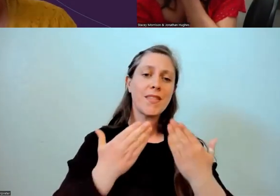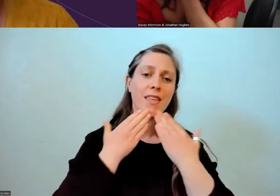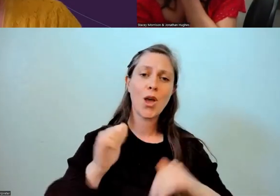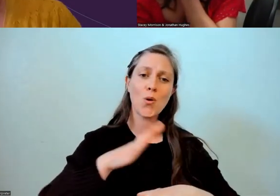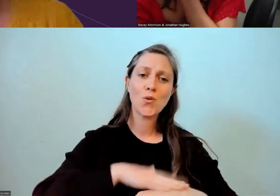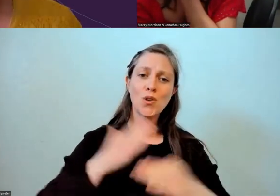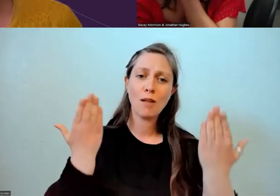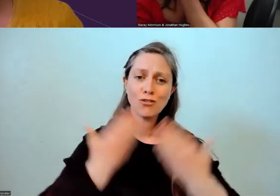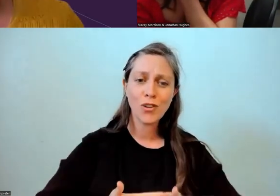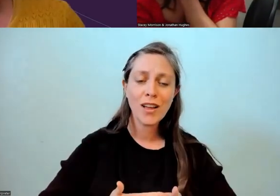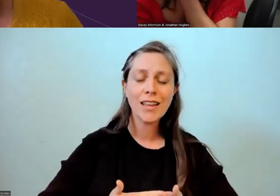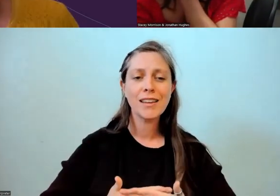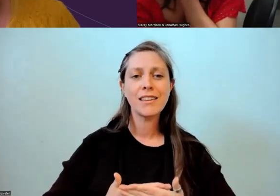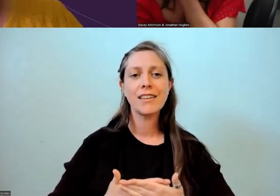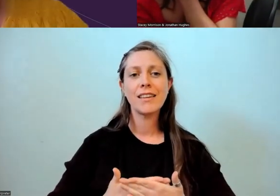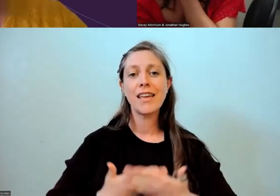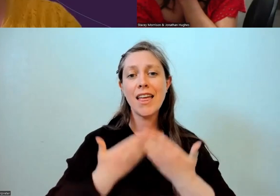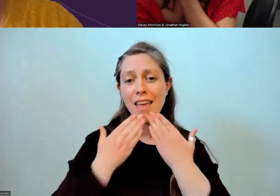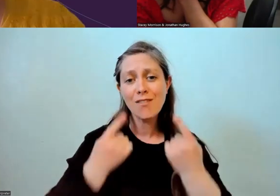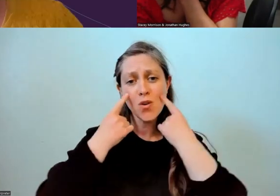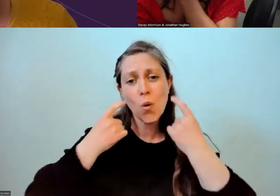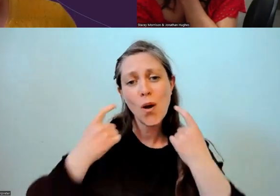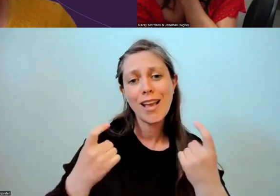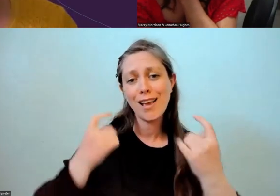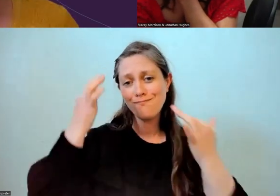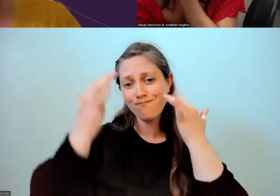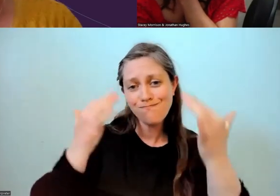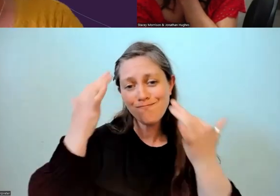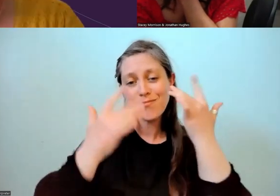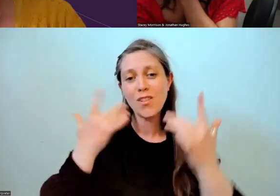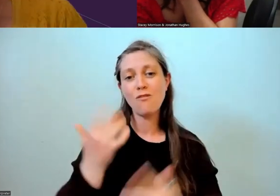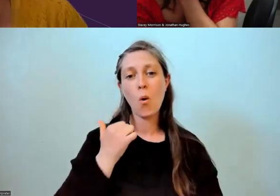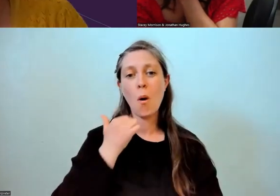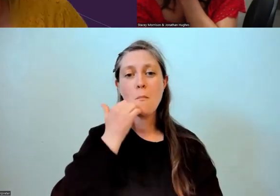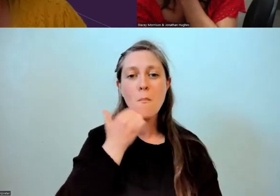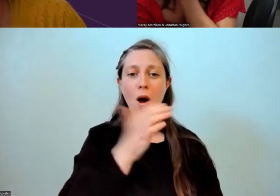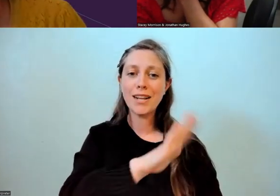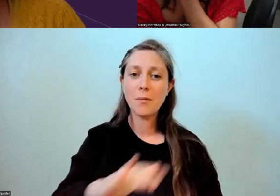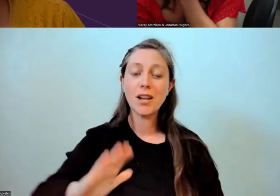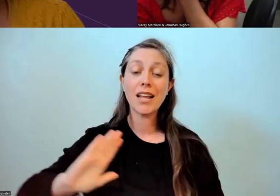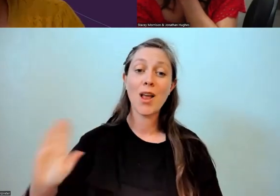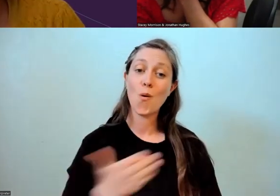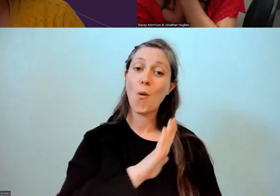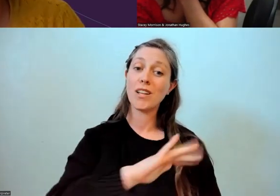Thank you for your care and consideration for Māori tamariki and for all the tamariki that you work with.